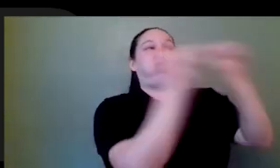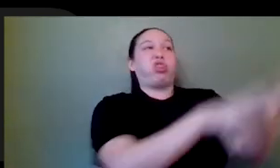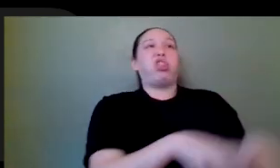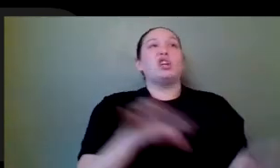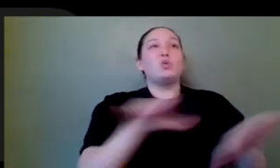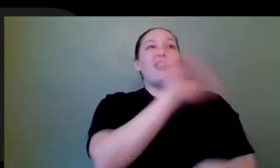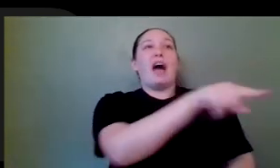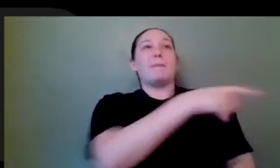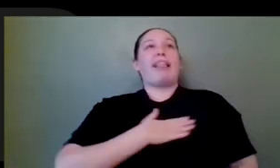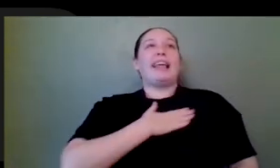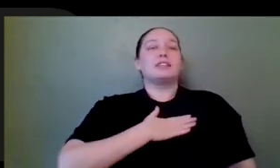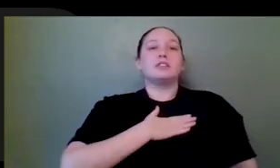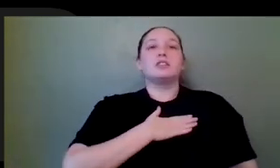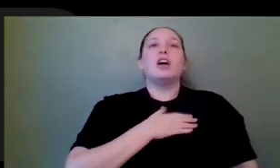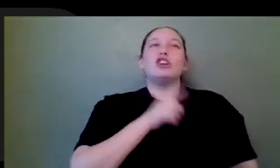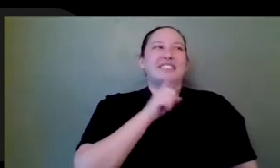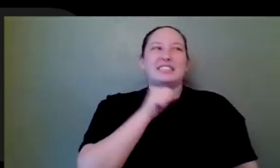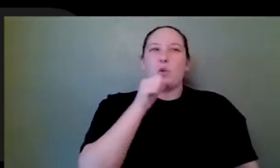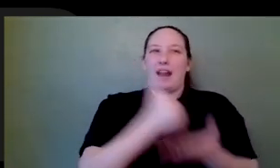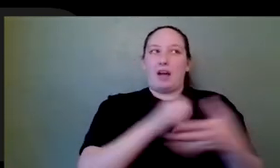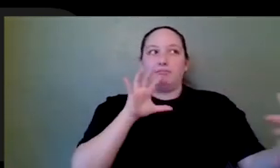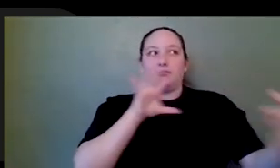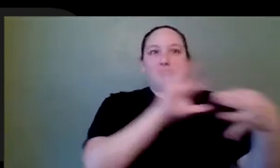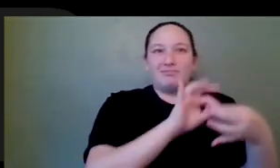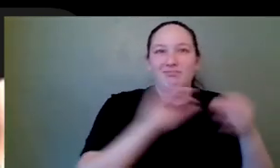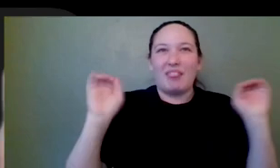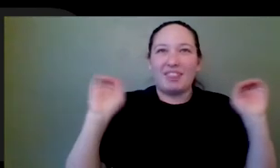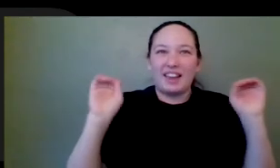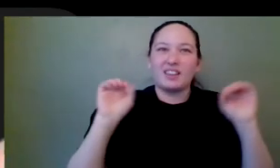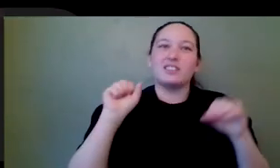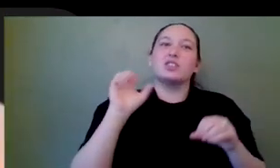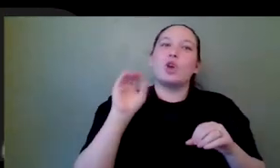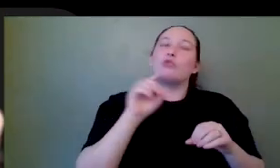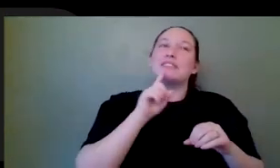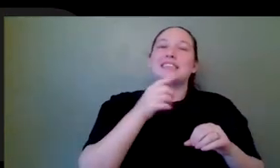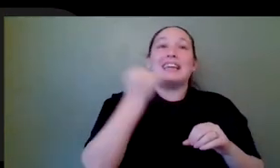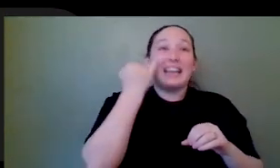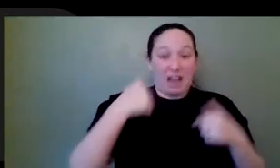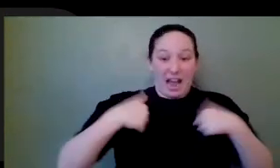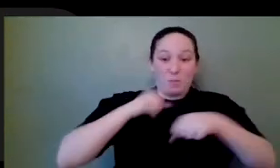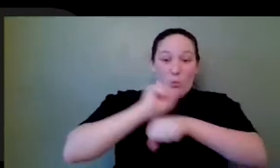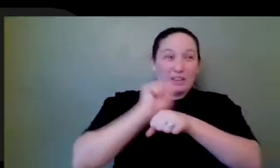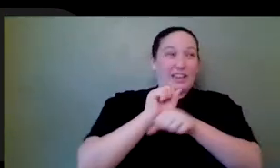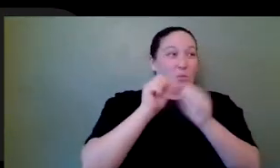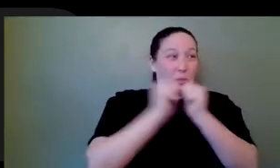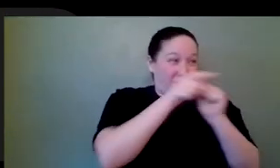bridge that gap between being a designer who has to work with every department anyway, knowing their workflow, knowing what they do and knowing